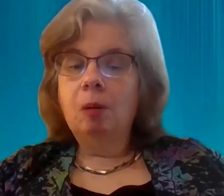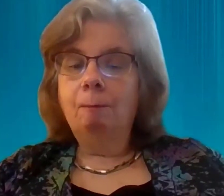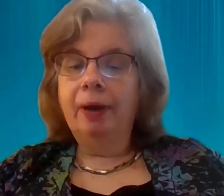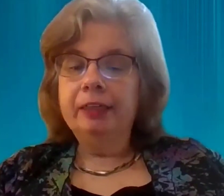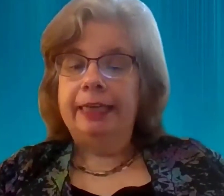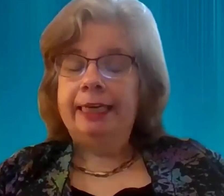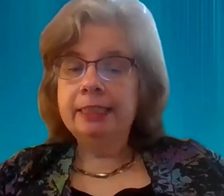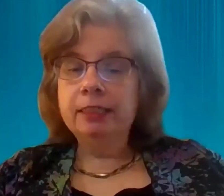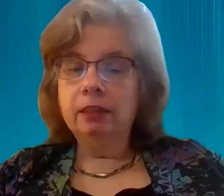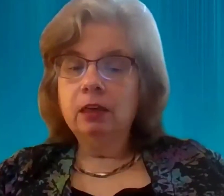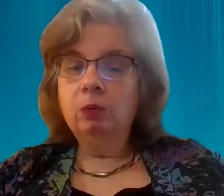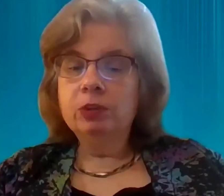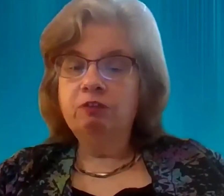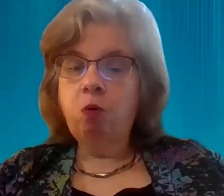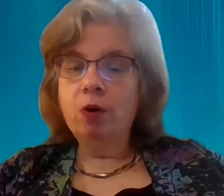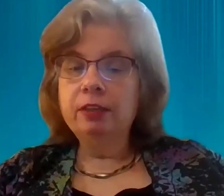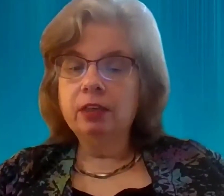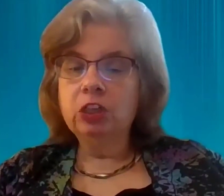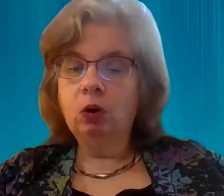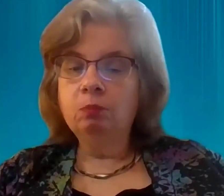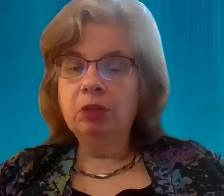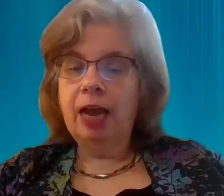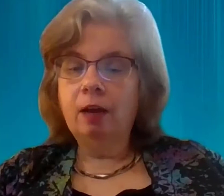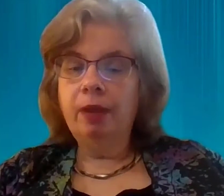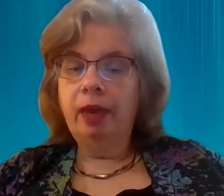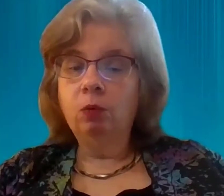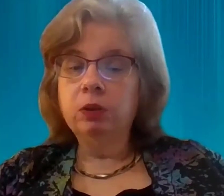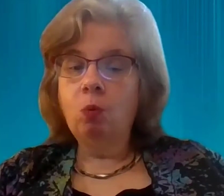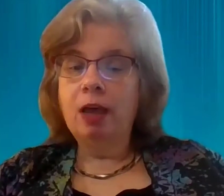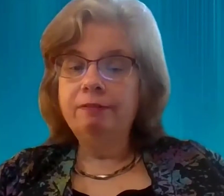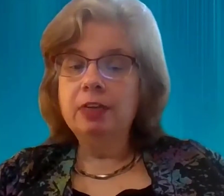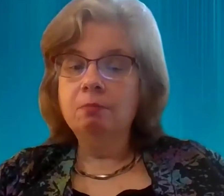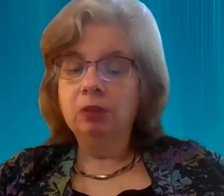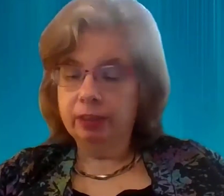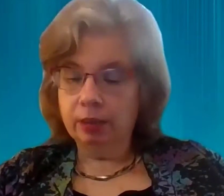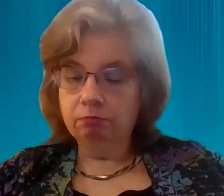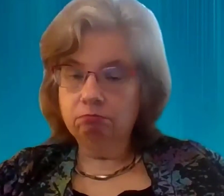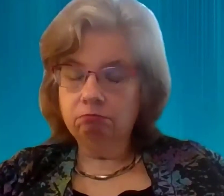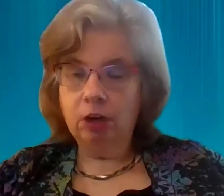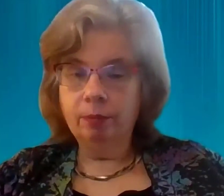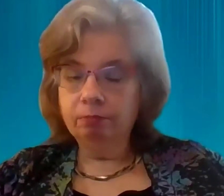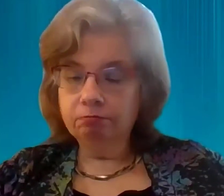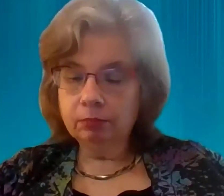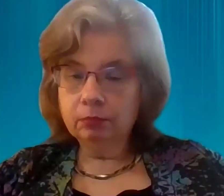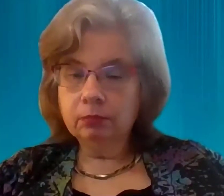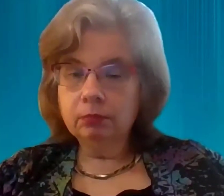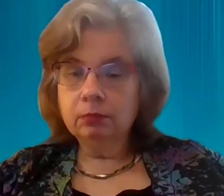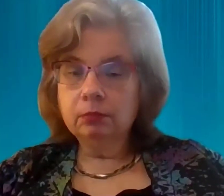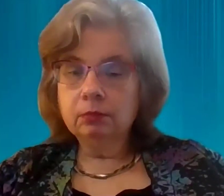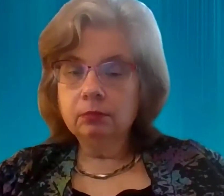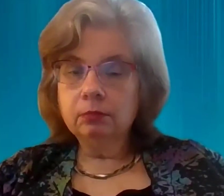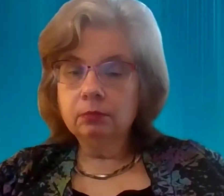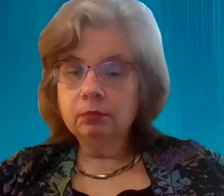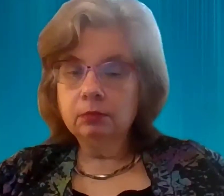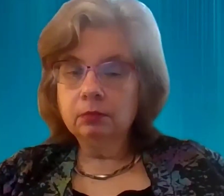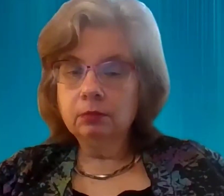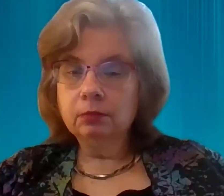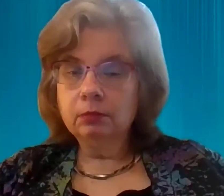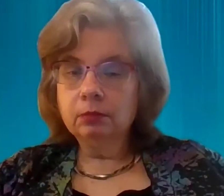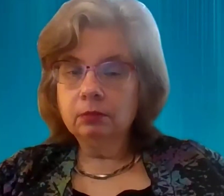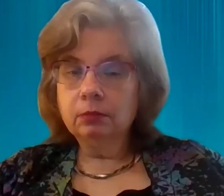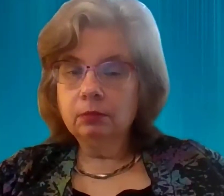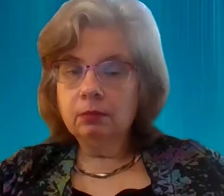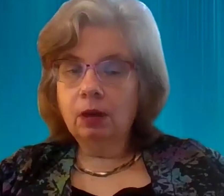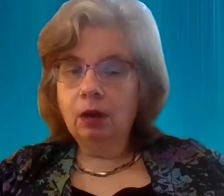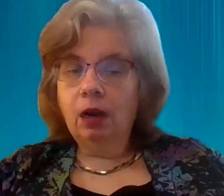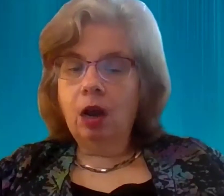Michael Hickson was a 46 year old black man with a wife named Melissa... Not me...